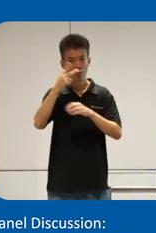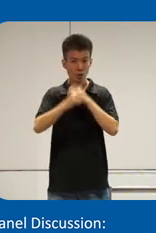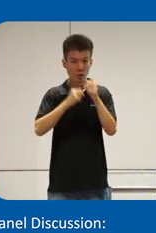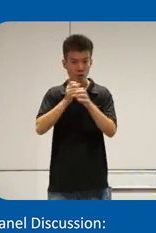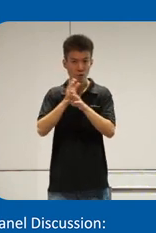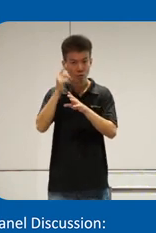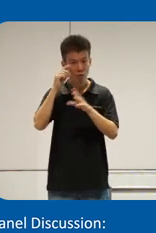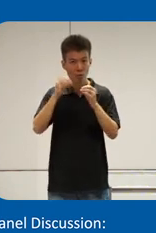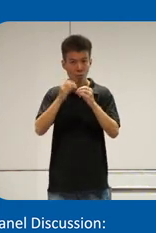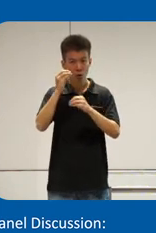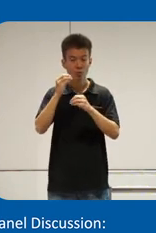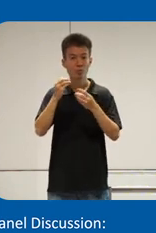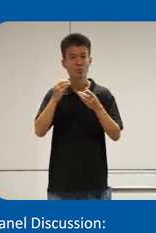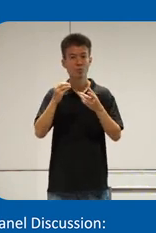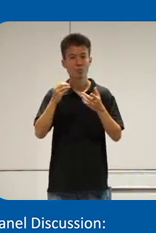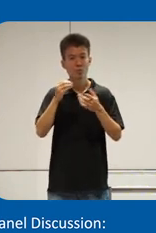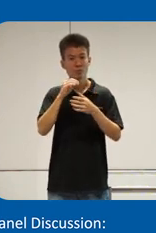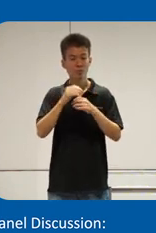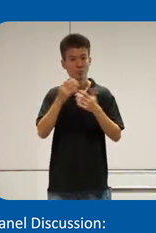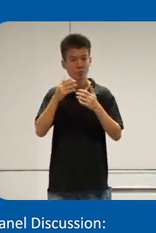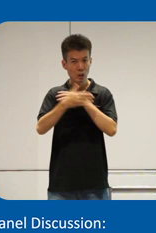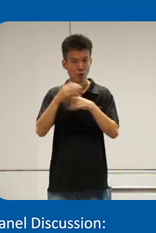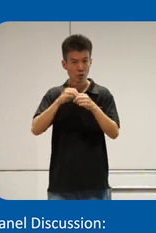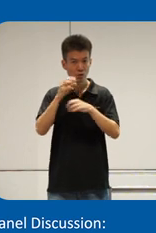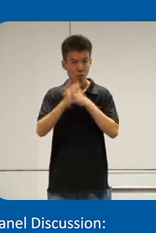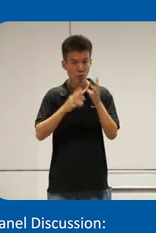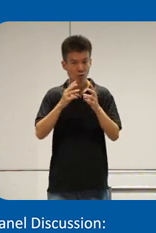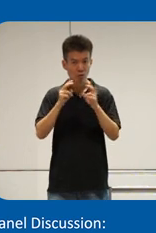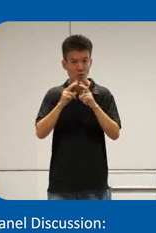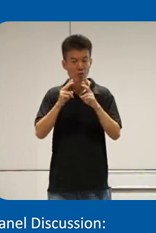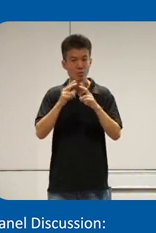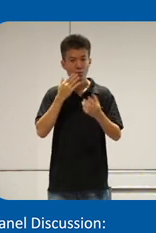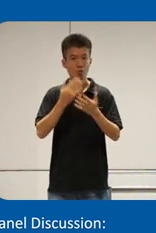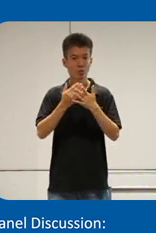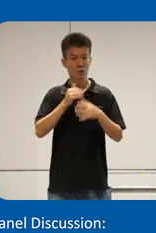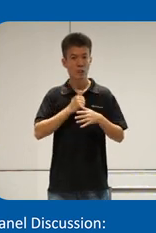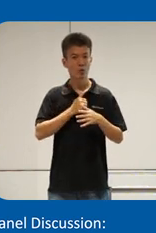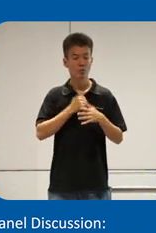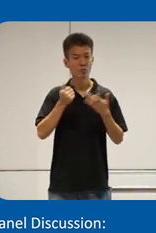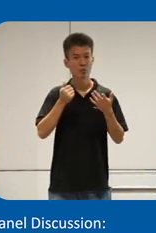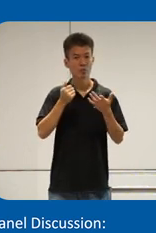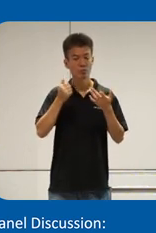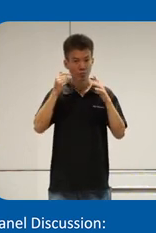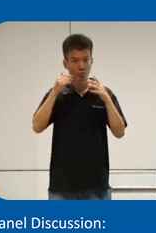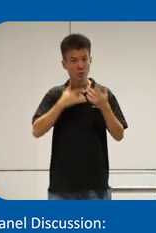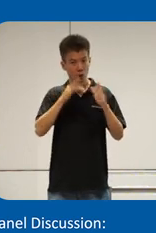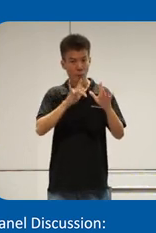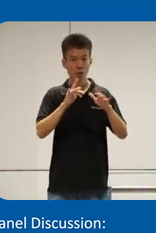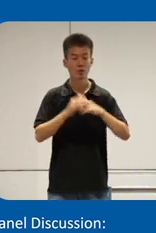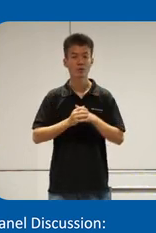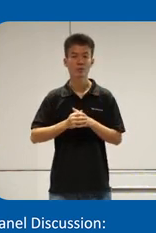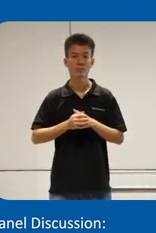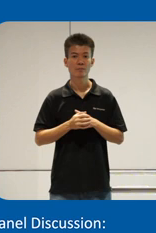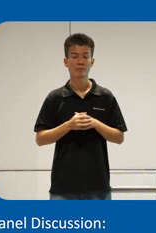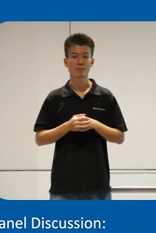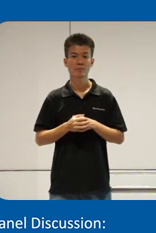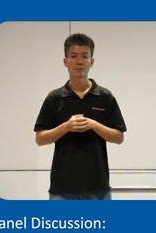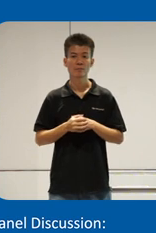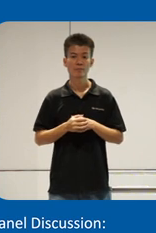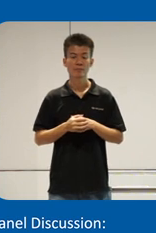the most generous country in the world um very good self um compassions I can say and the way